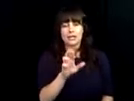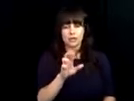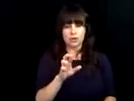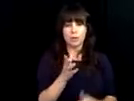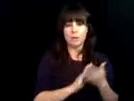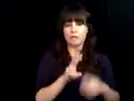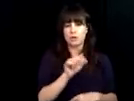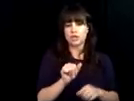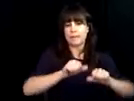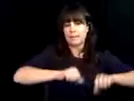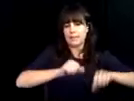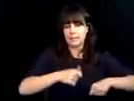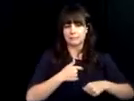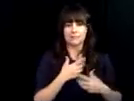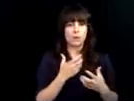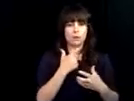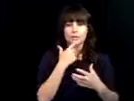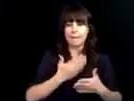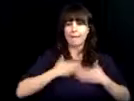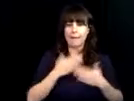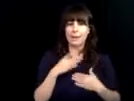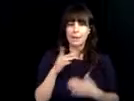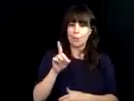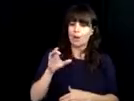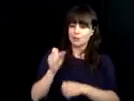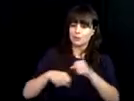Congratulations, happy anniversary. >> I'm Bob, Chair of